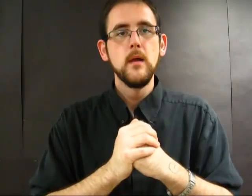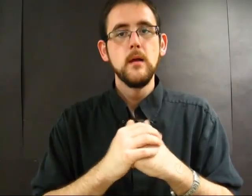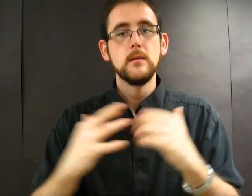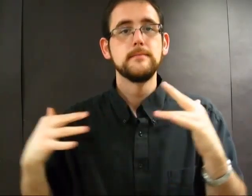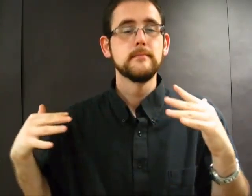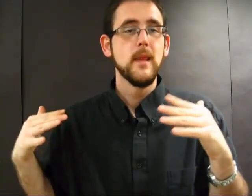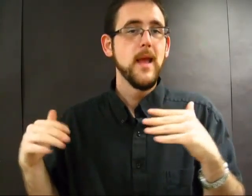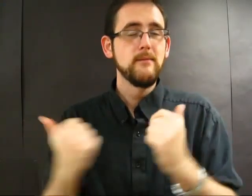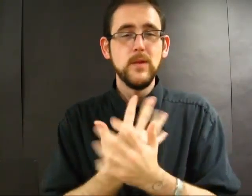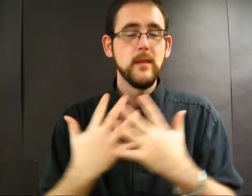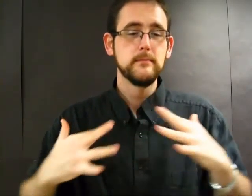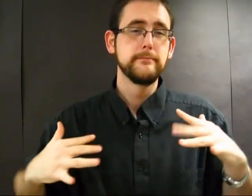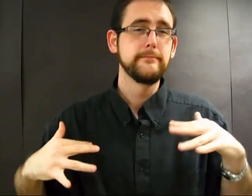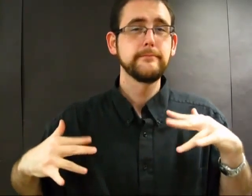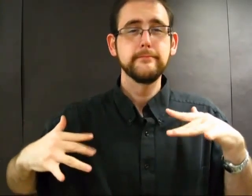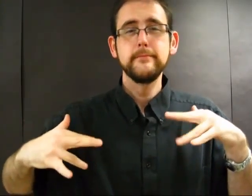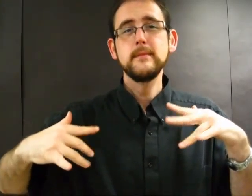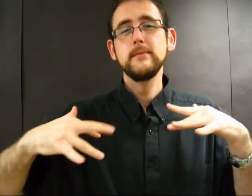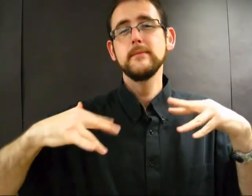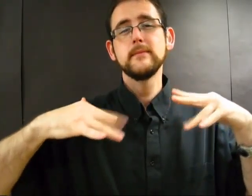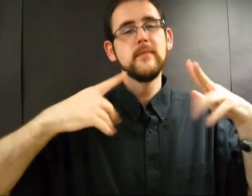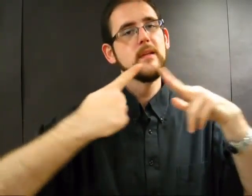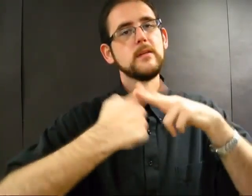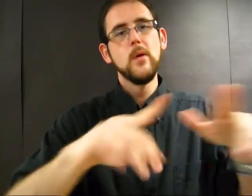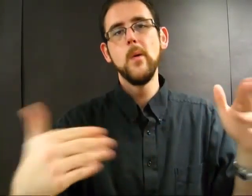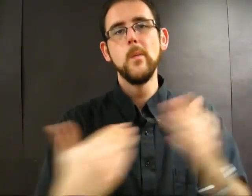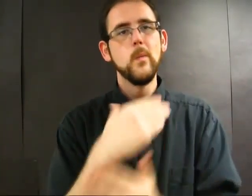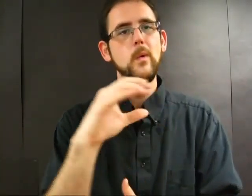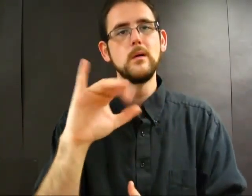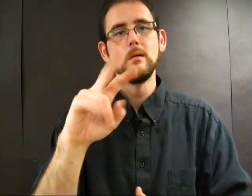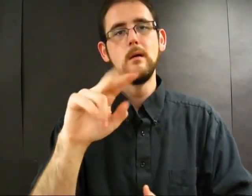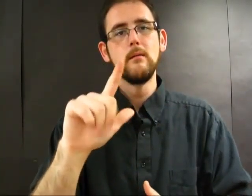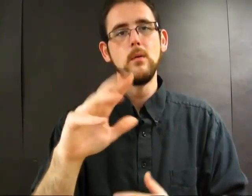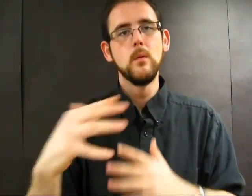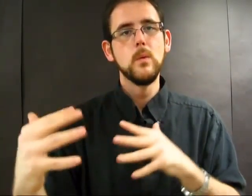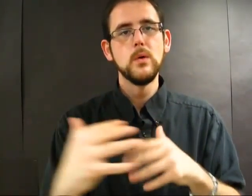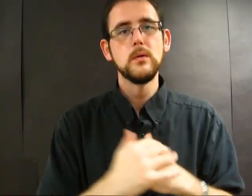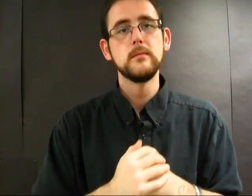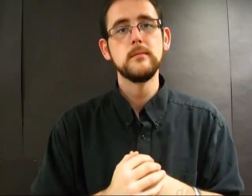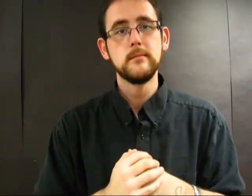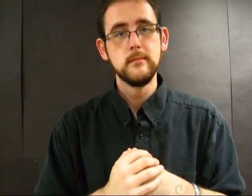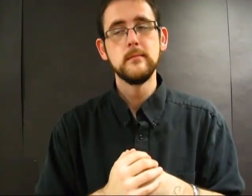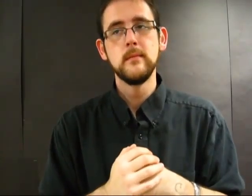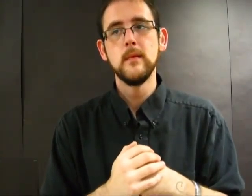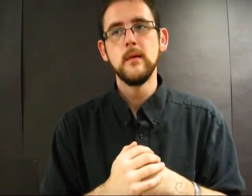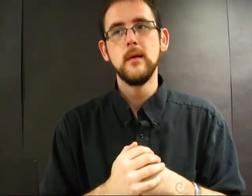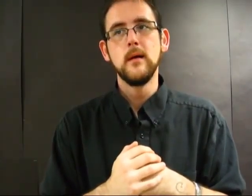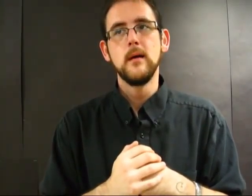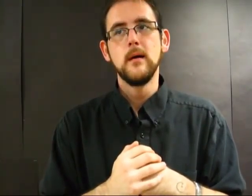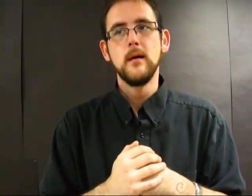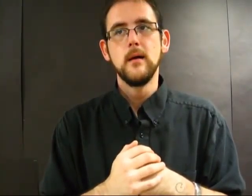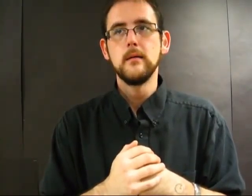And everything just comes to a head and results in the outbreak of a new civil war.